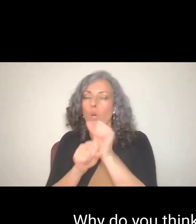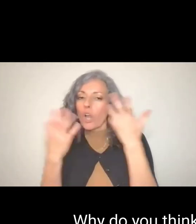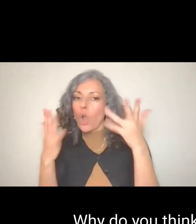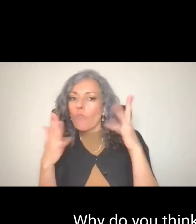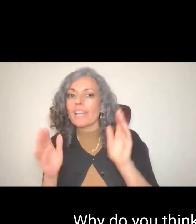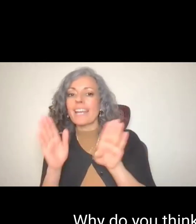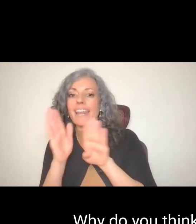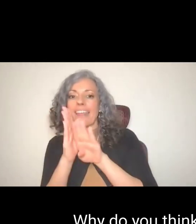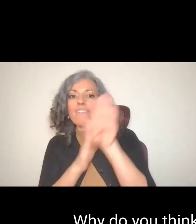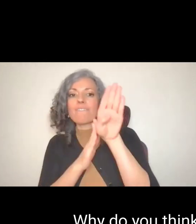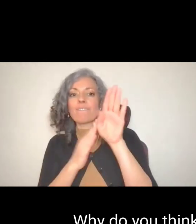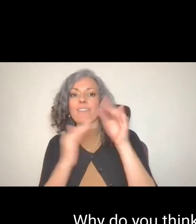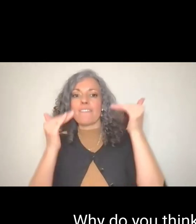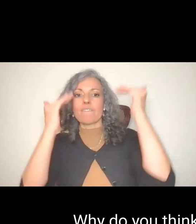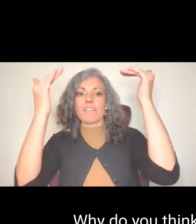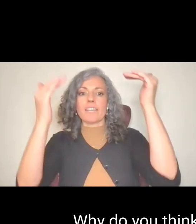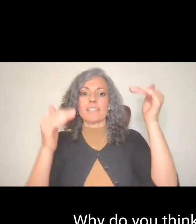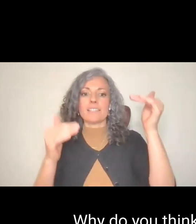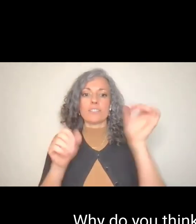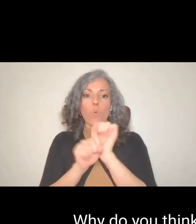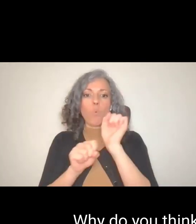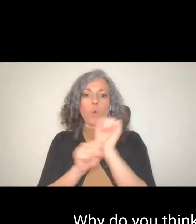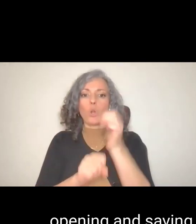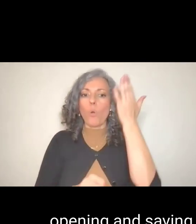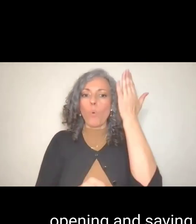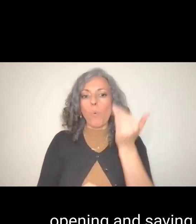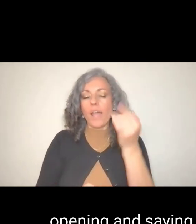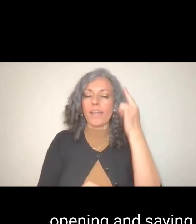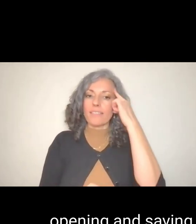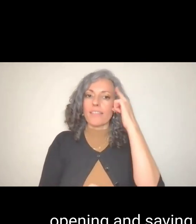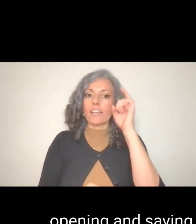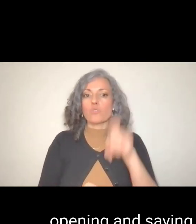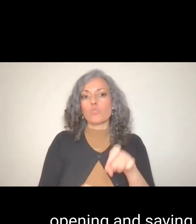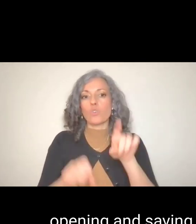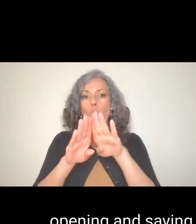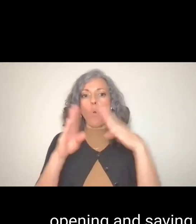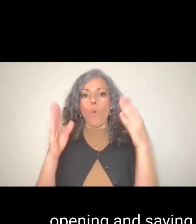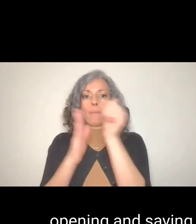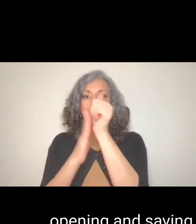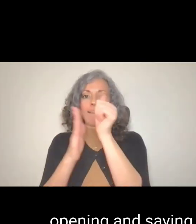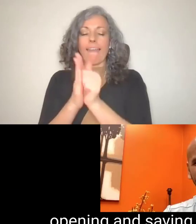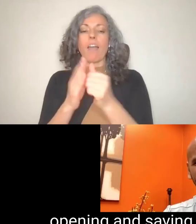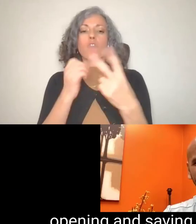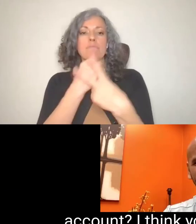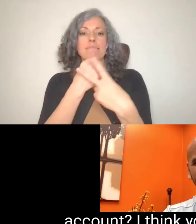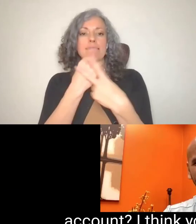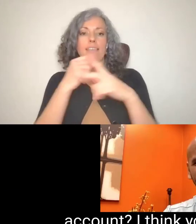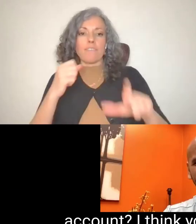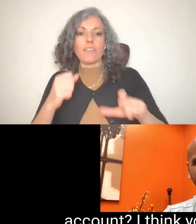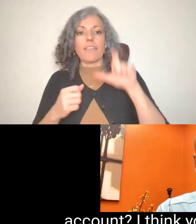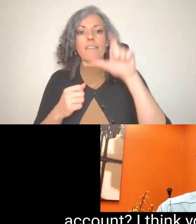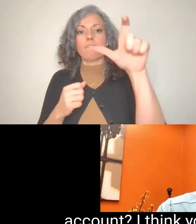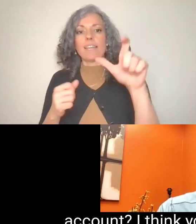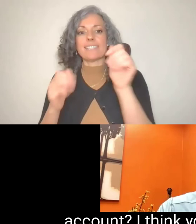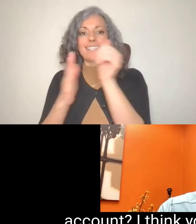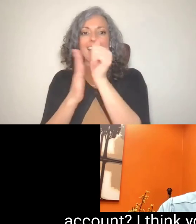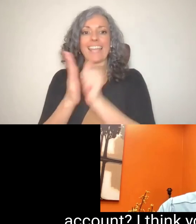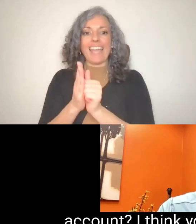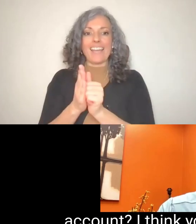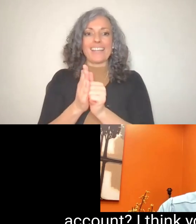Why do you think they should consider opening and saving and investing in an ABLE account? I think your answer from earlier